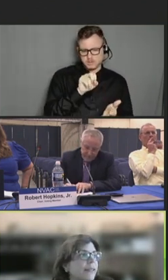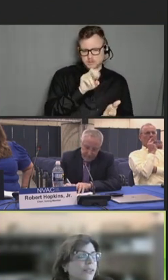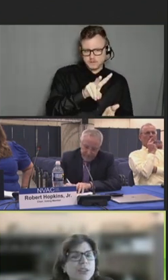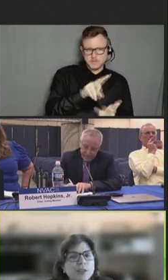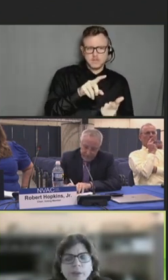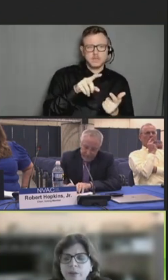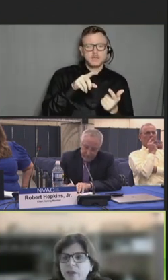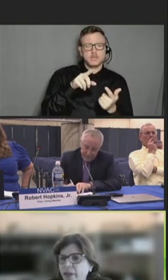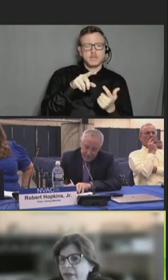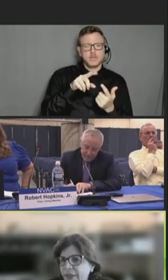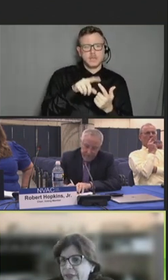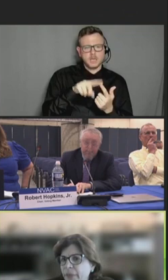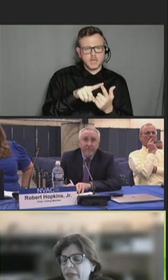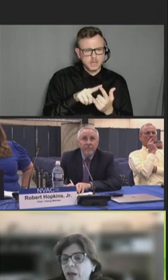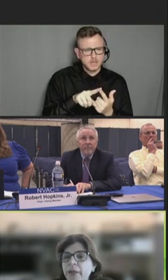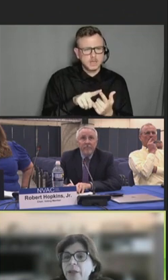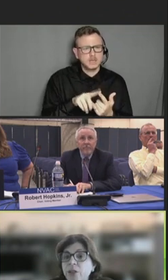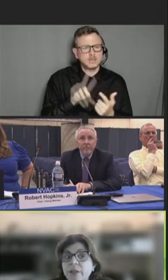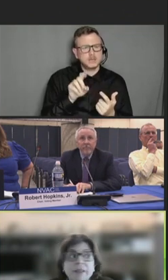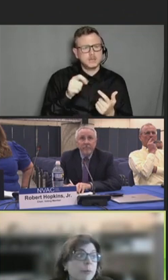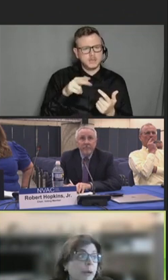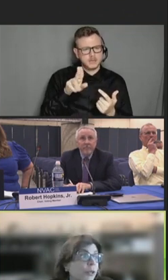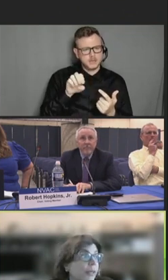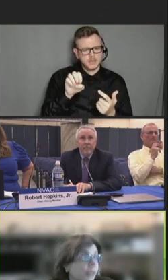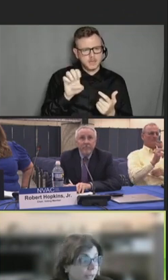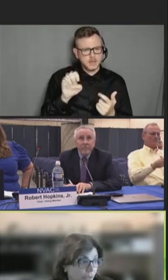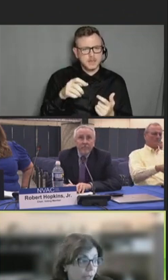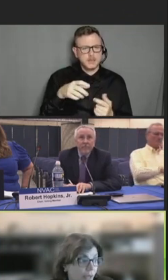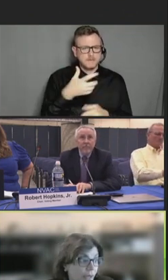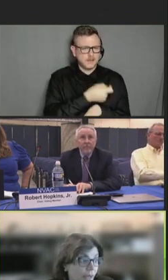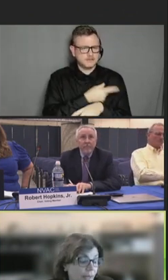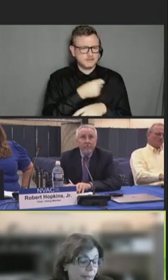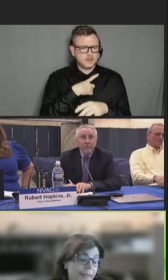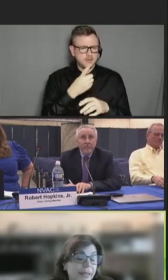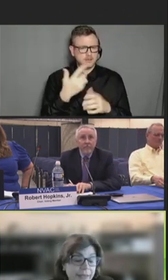They're still accepting nominations, especially in the DICP.